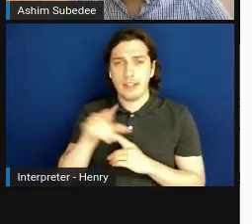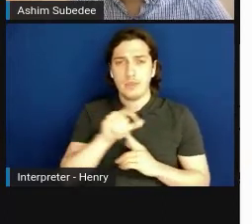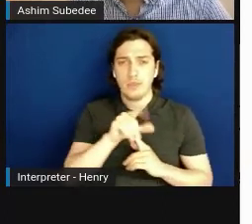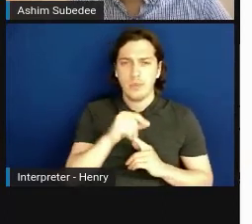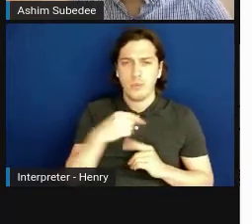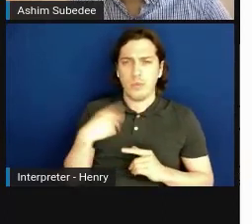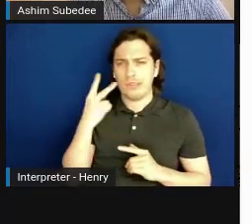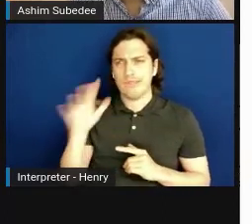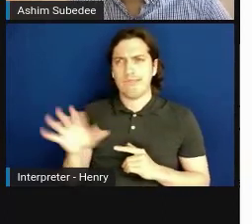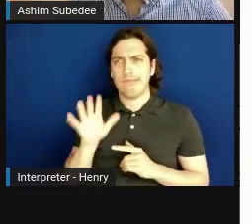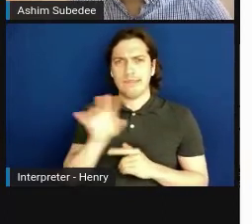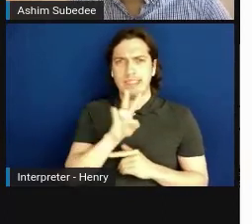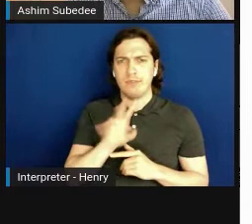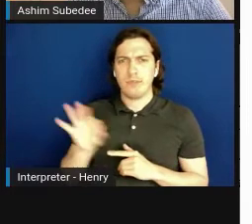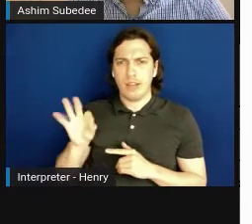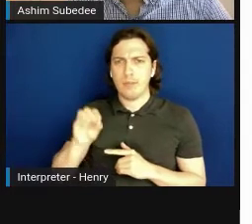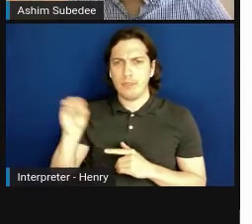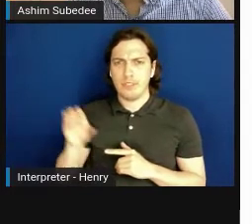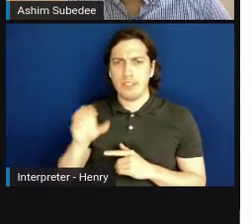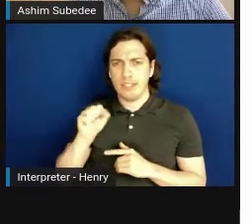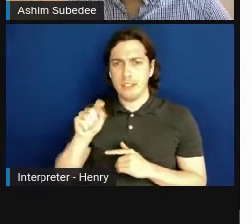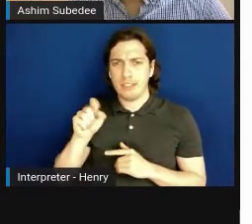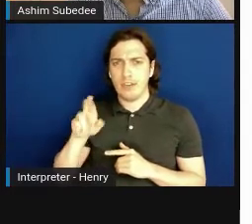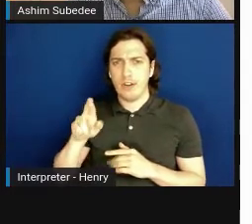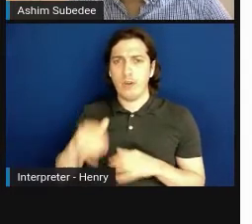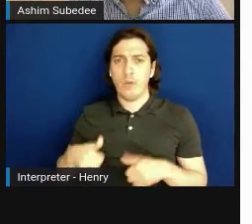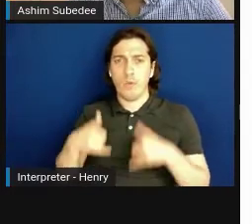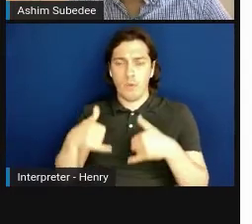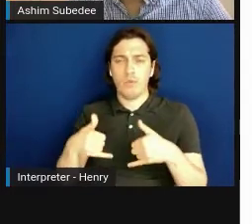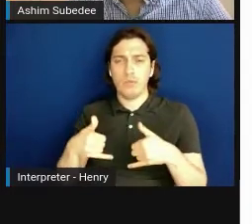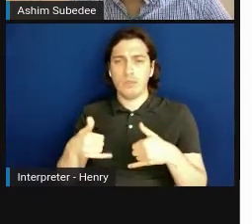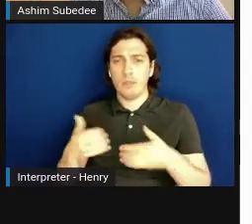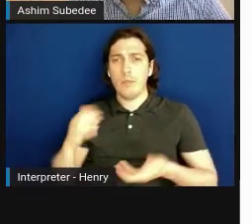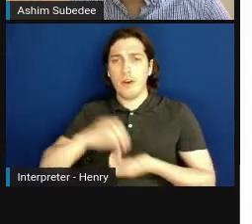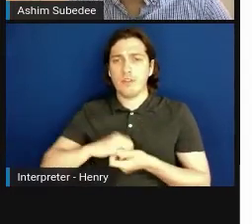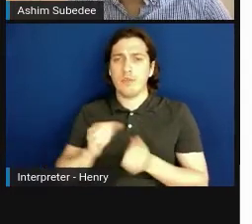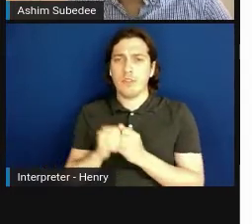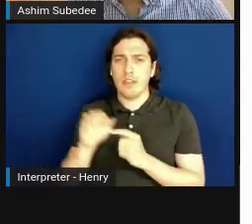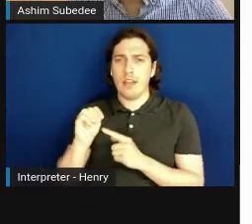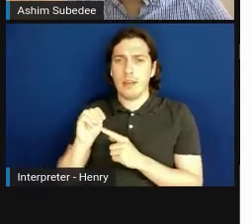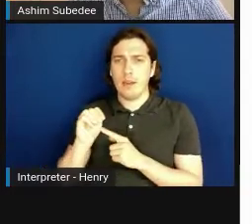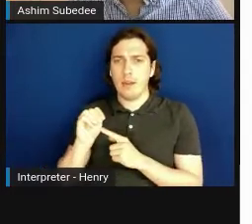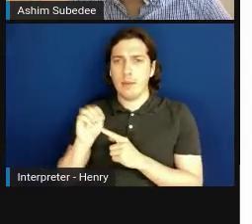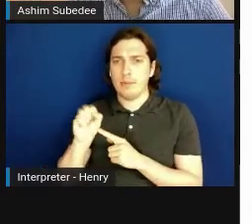to nine percent of STTR awards had partnership with MSI, or minority serving institutions.